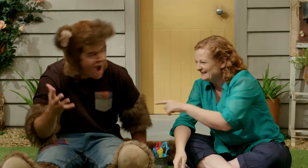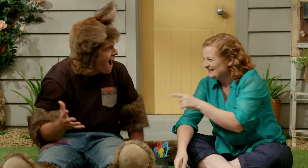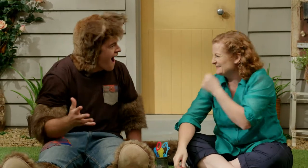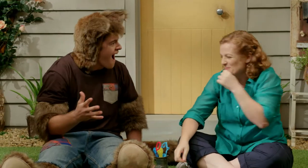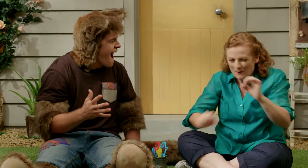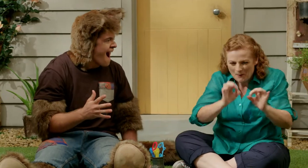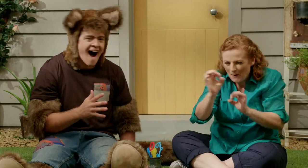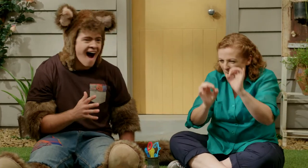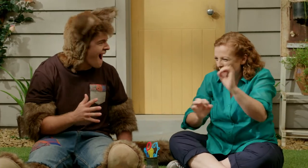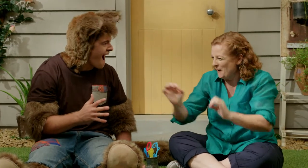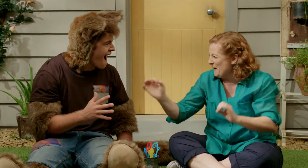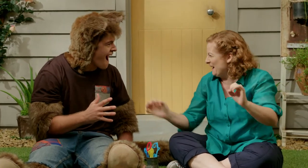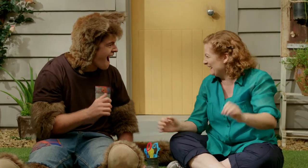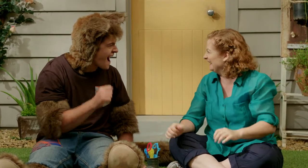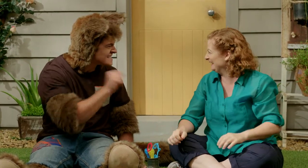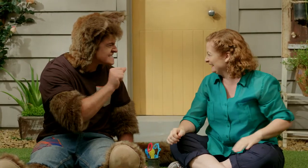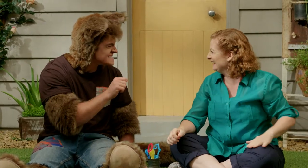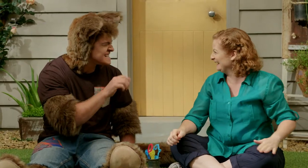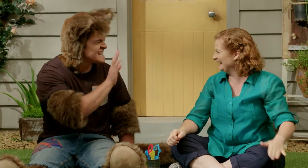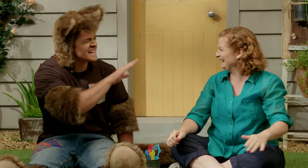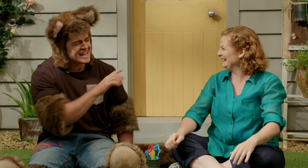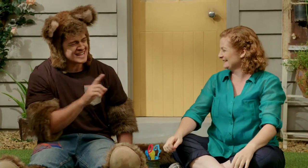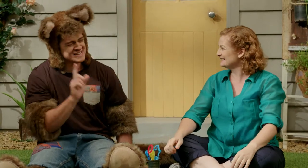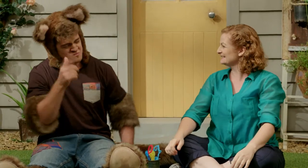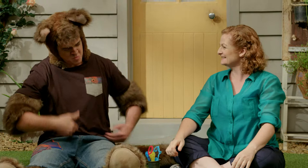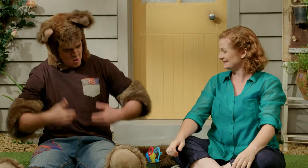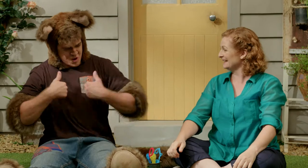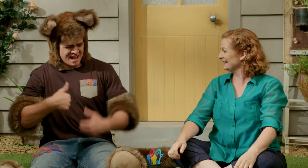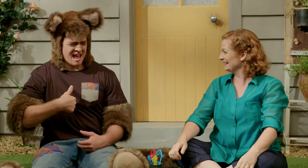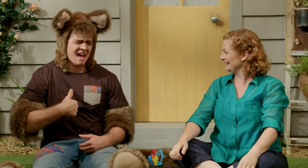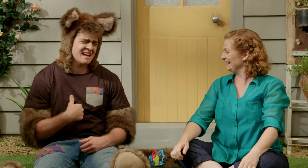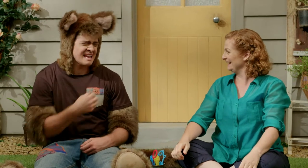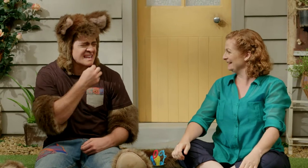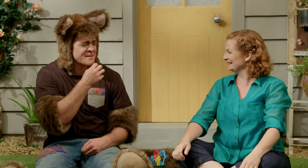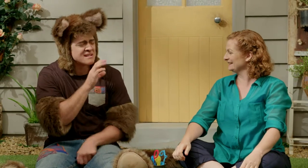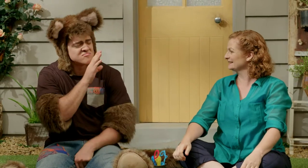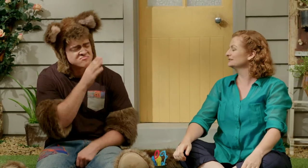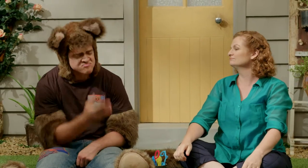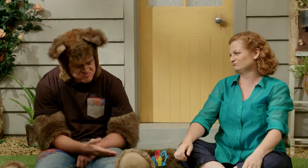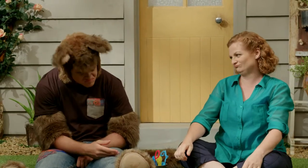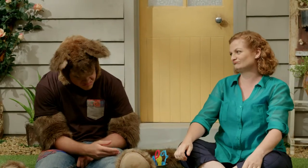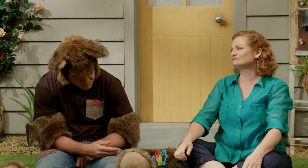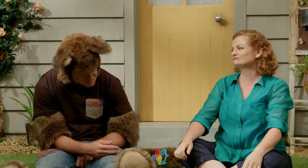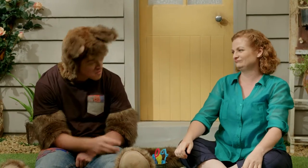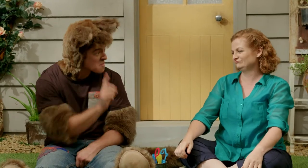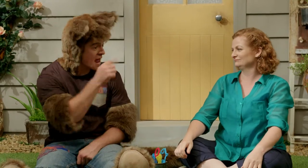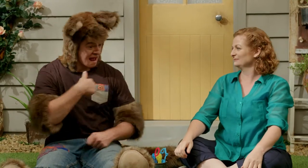They’re small, aren’t they? Yeah, they were! Sally, this morning, I was feeling a bit sad,